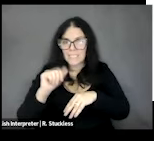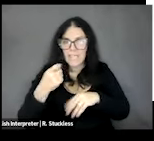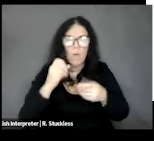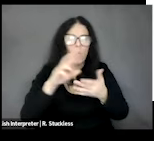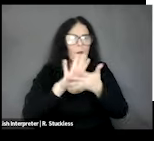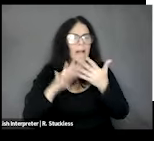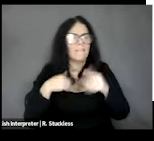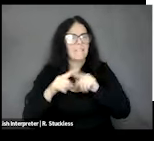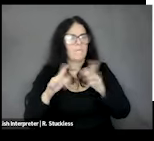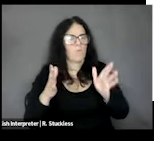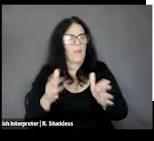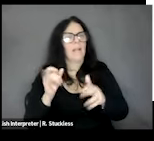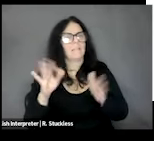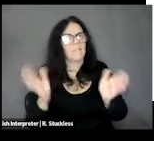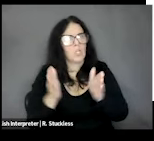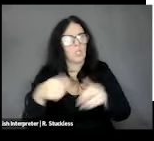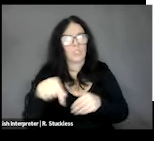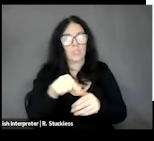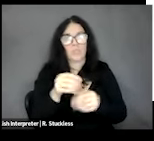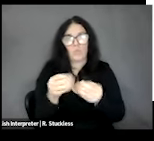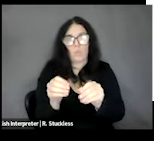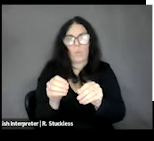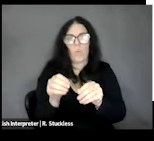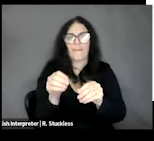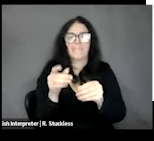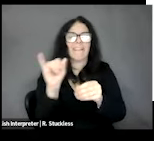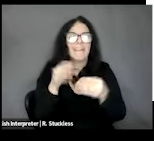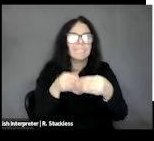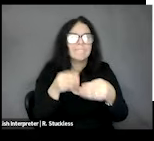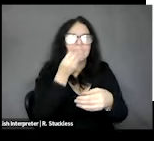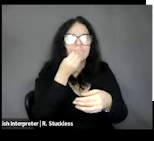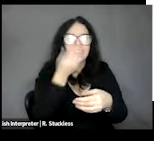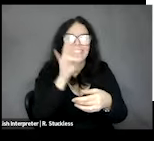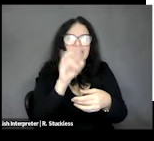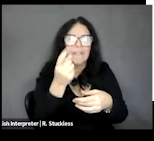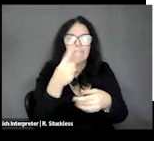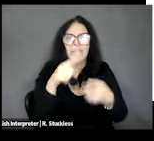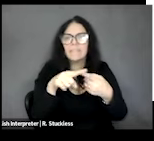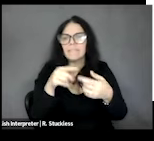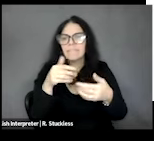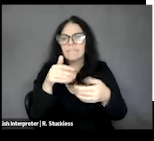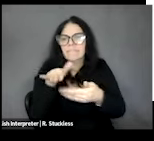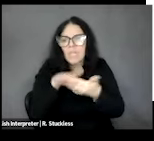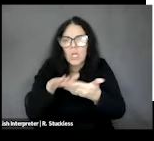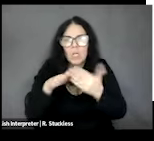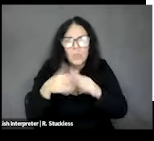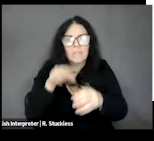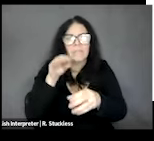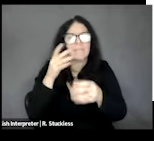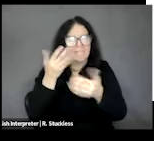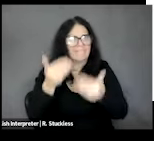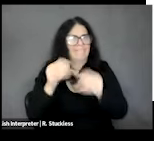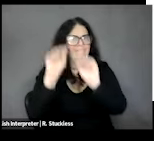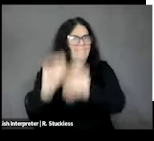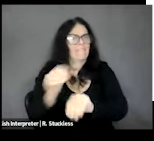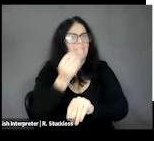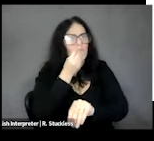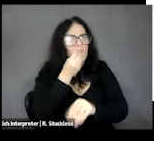these smaller convenient stores and corner stores are stocked with healthier foods and